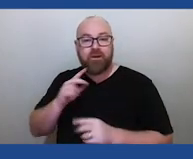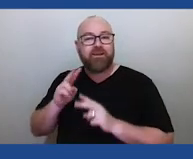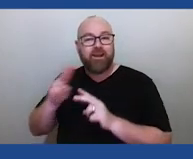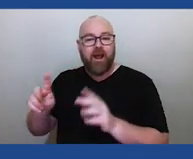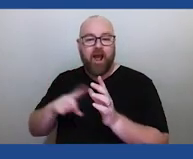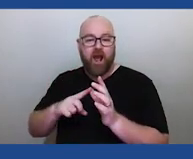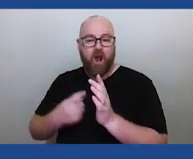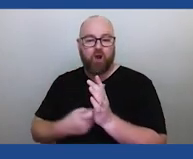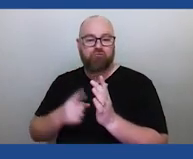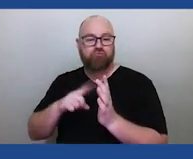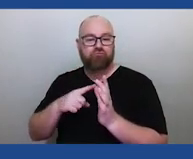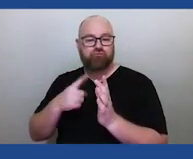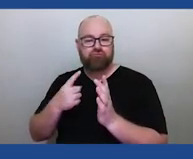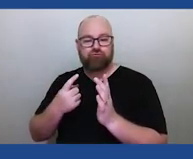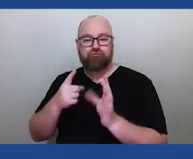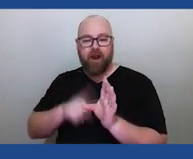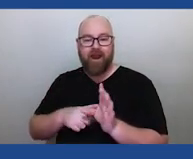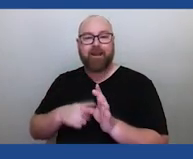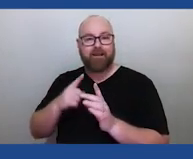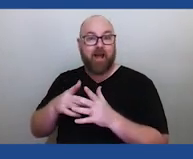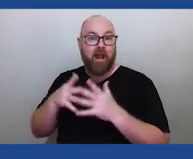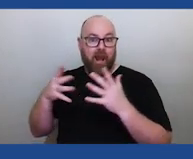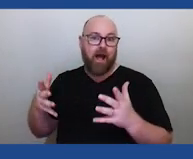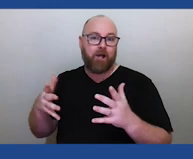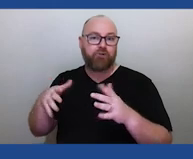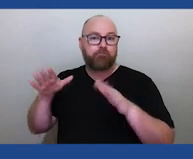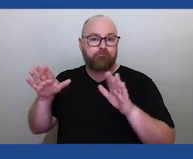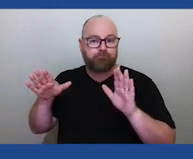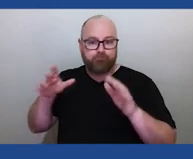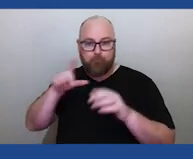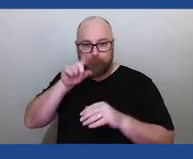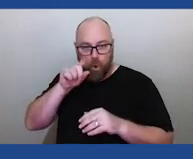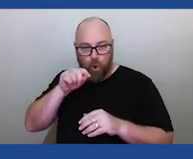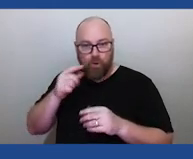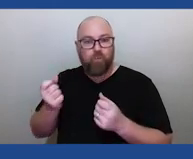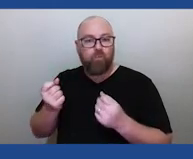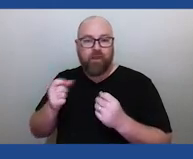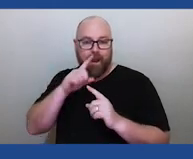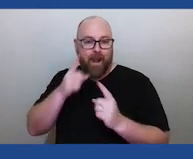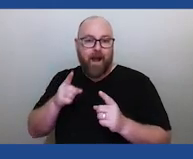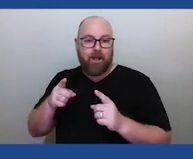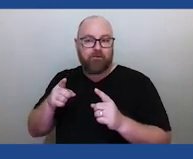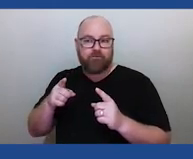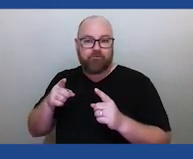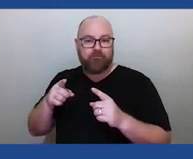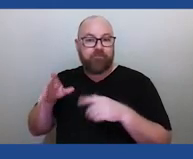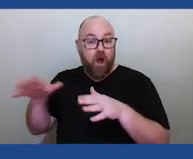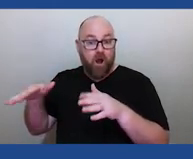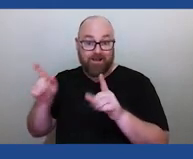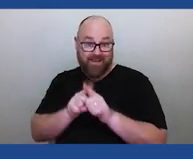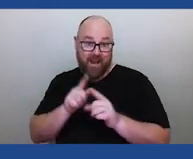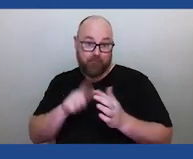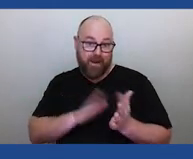And a rhea is a large, flightless bird, just like an emu, and its behavior patterns are very similar. So a lot of the traditions